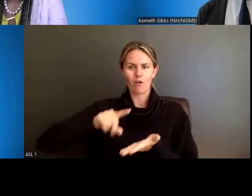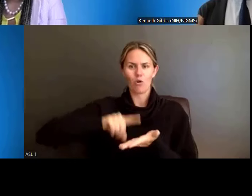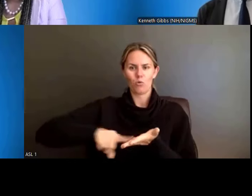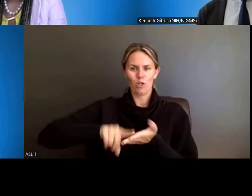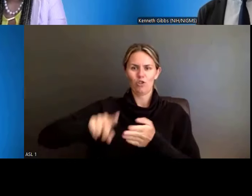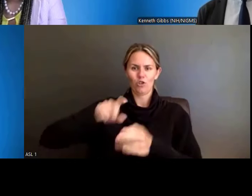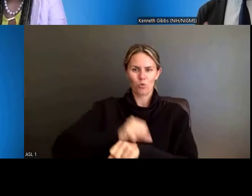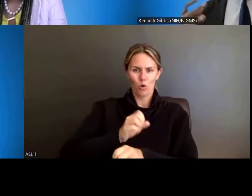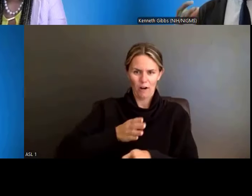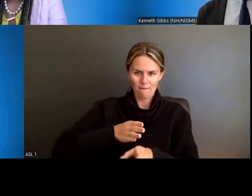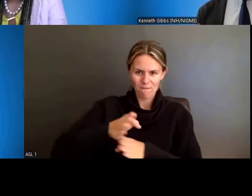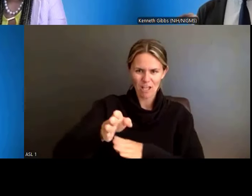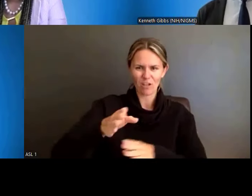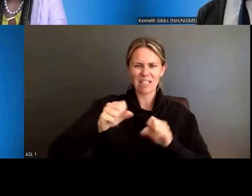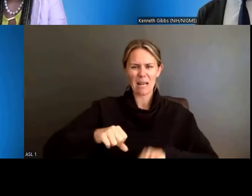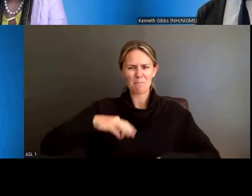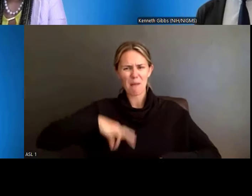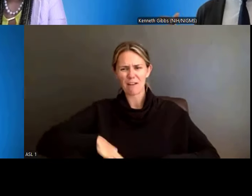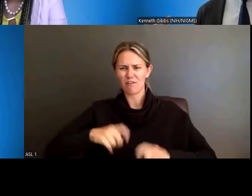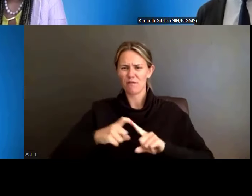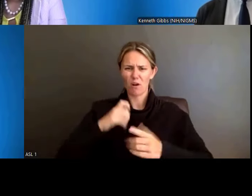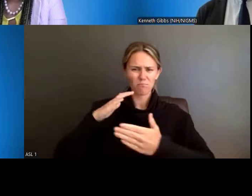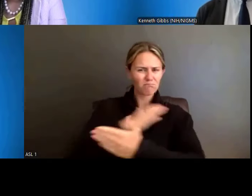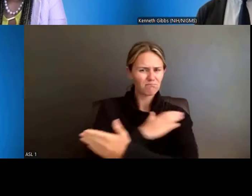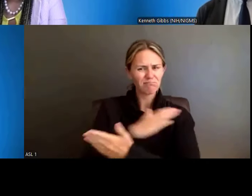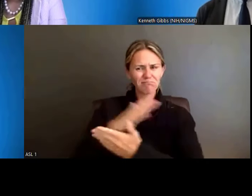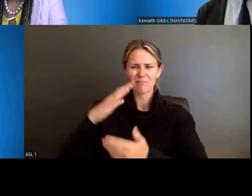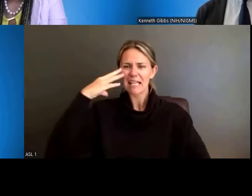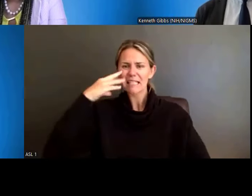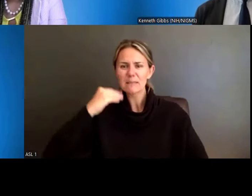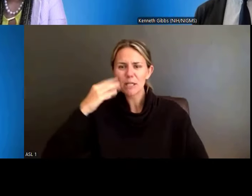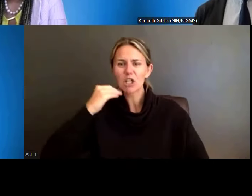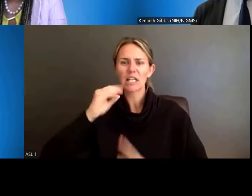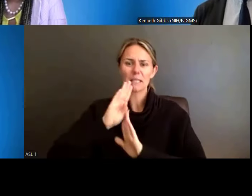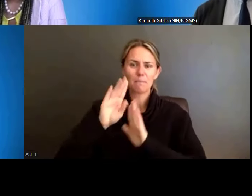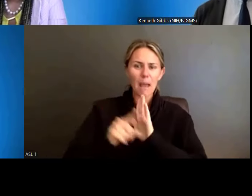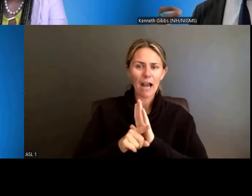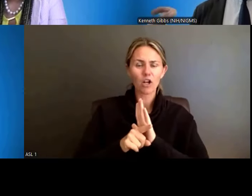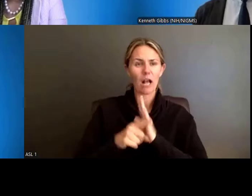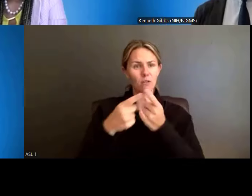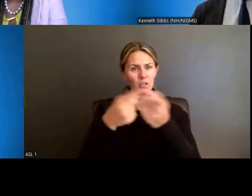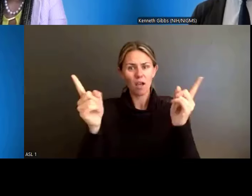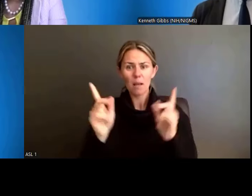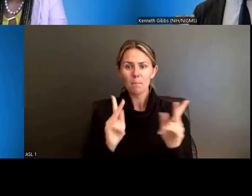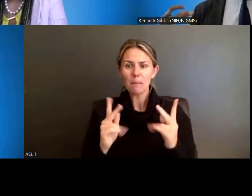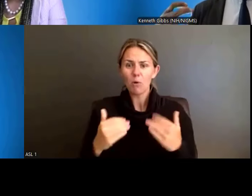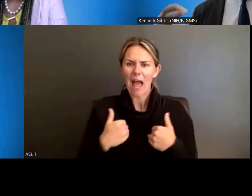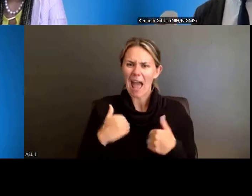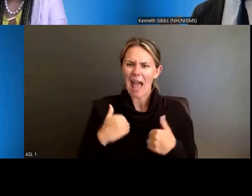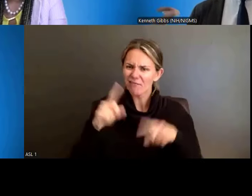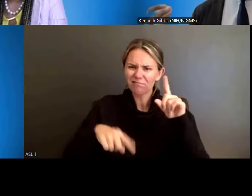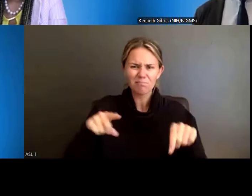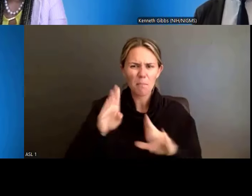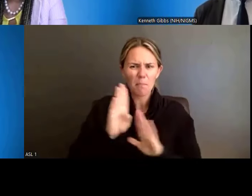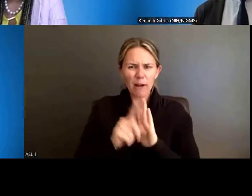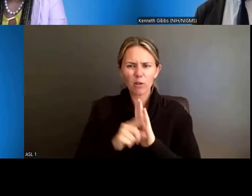of perspectives, experiences and backgrounds that we need to advance discovery, and to serve our increasingly diverse nation.